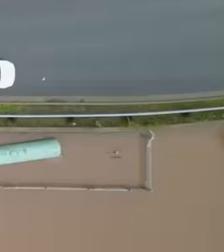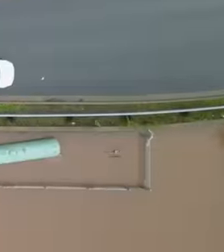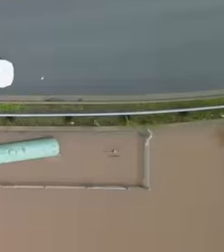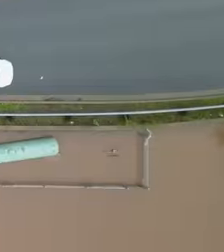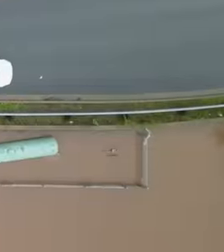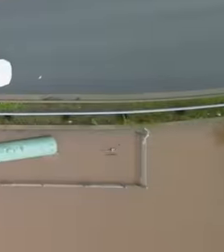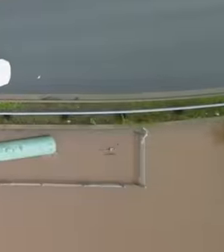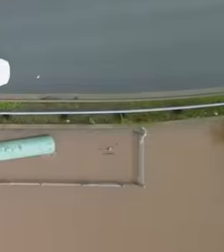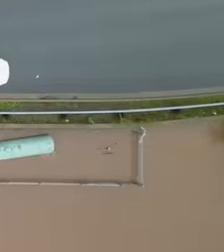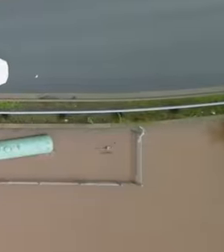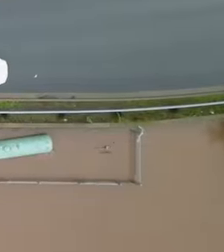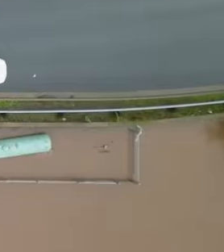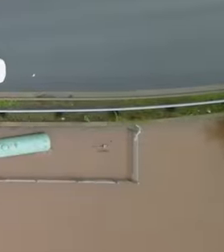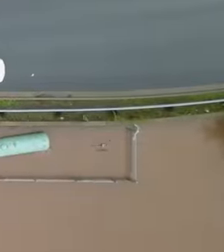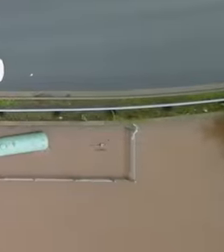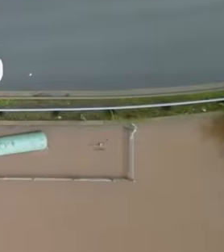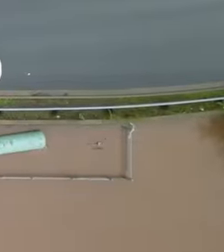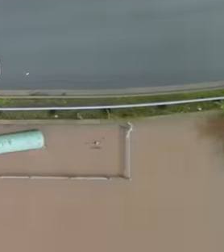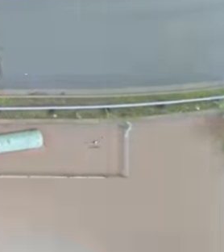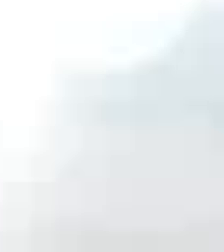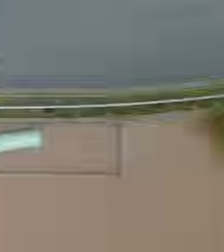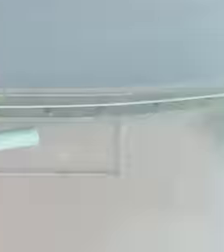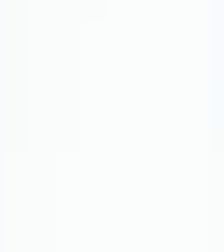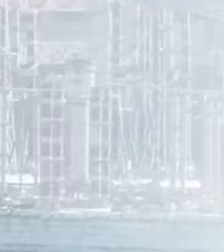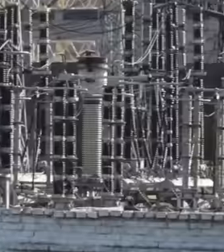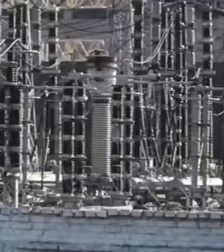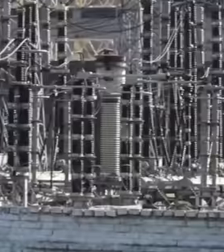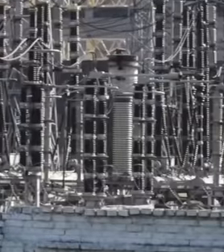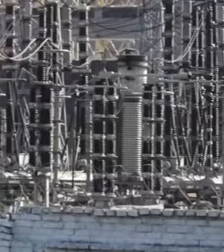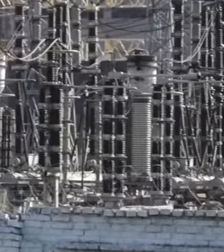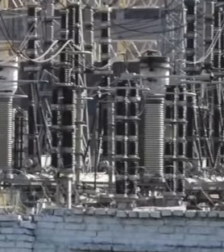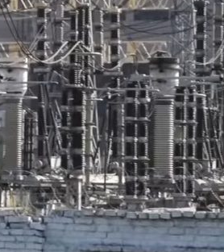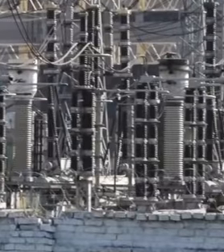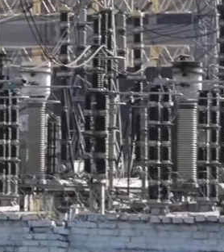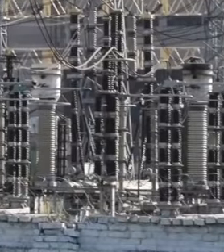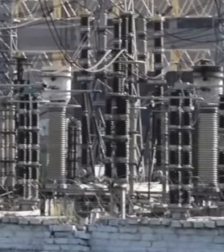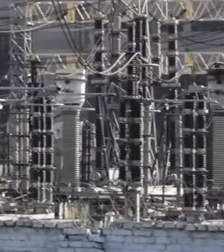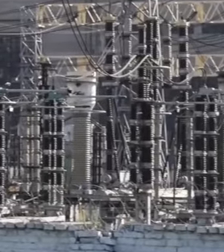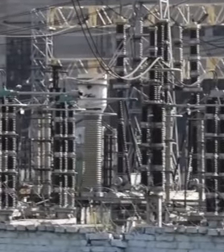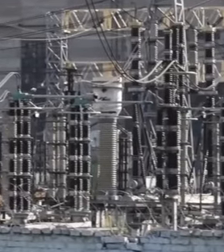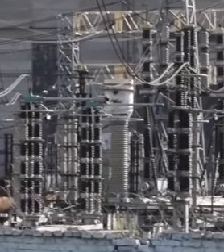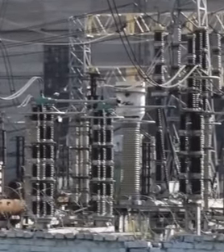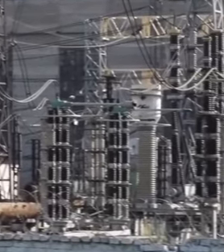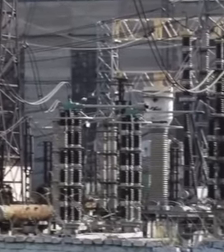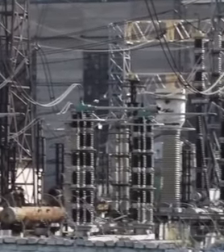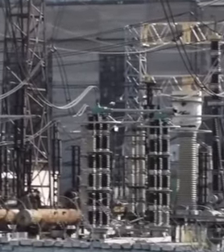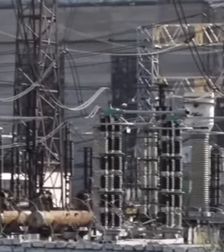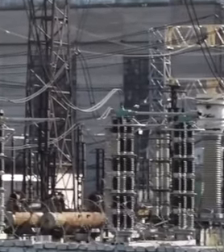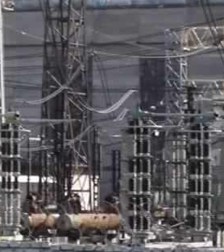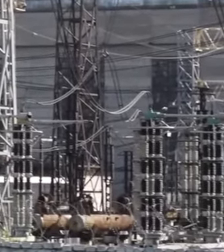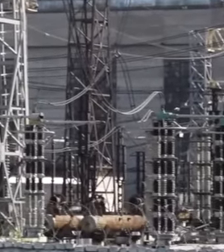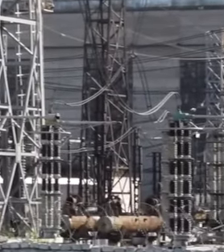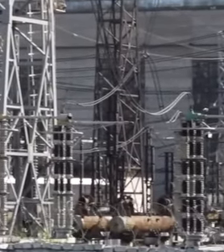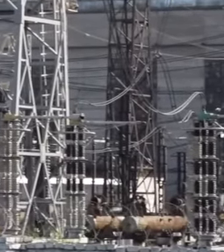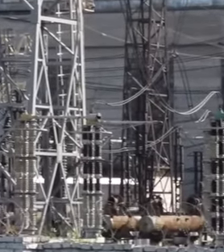Cuban Electrical Union, where the energy crisis worsened in recent months before the